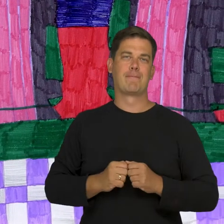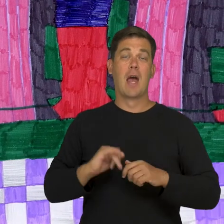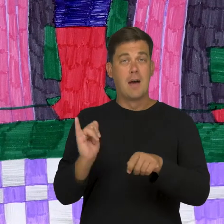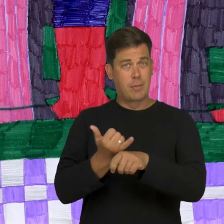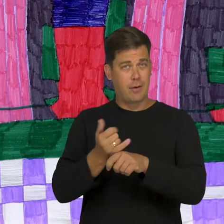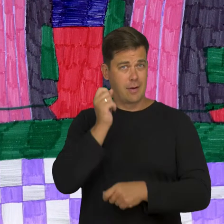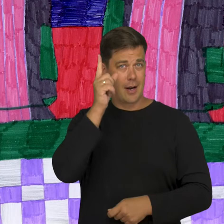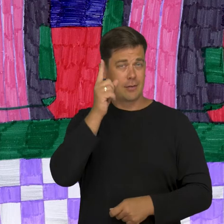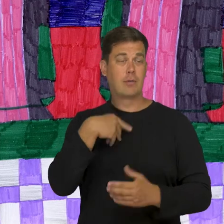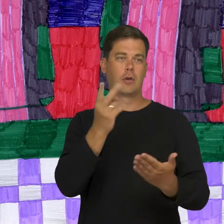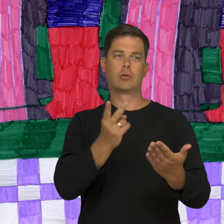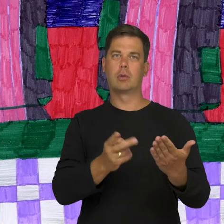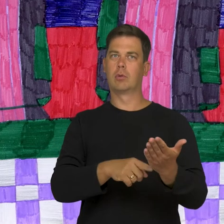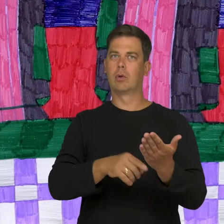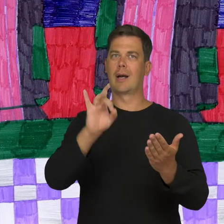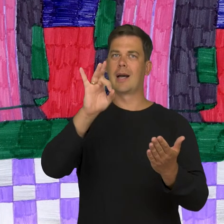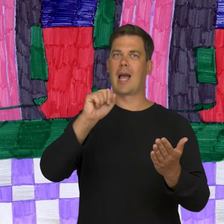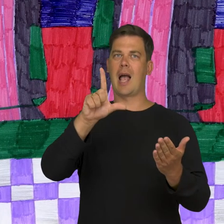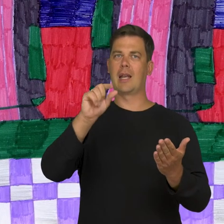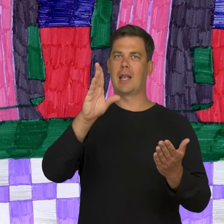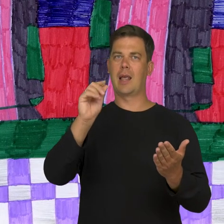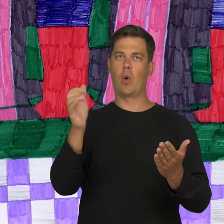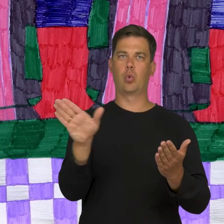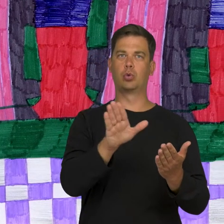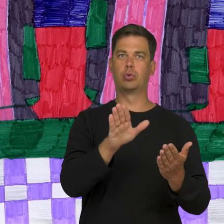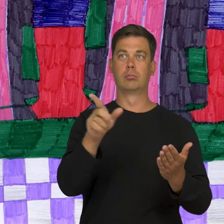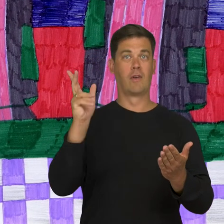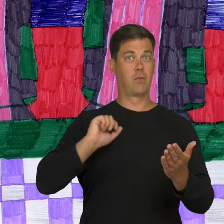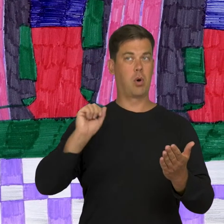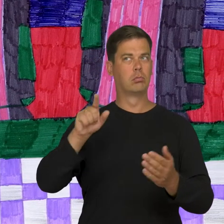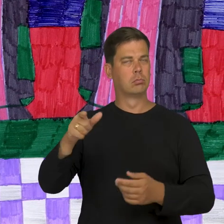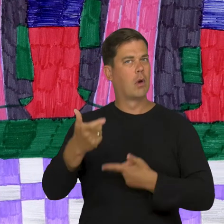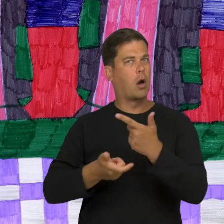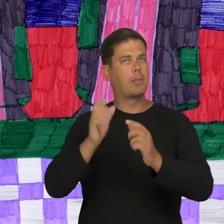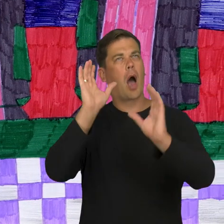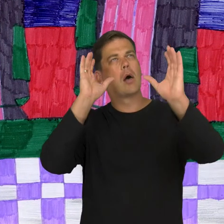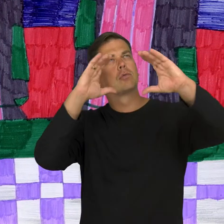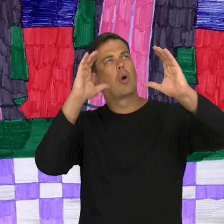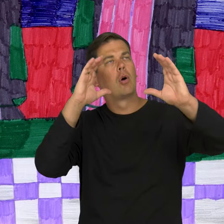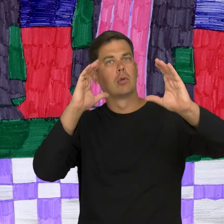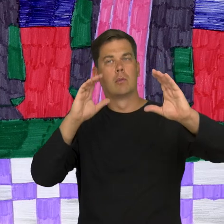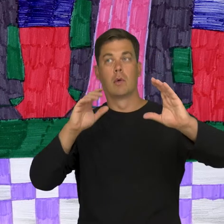On Friday morning, I was reading a book about Galileo Galilei from Italy, who conducted experiments in astronomy